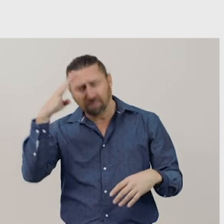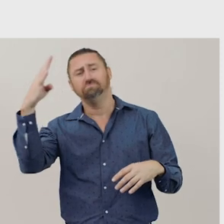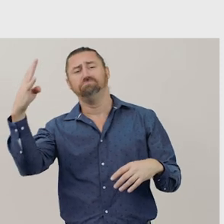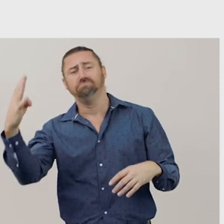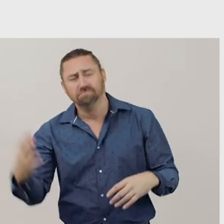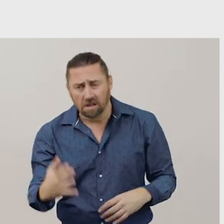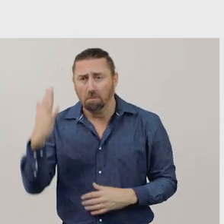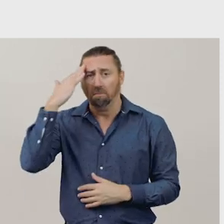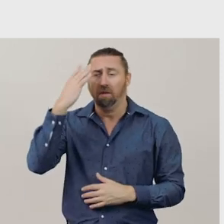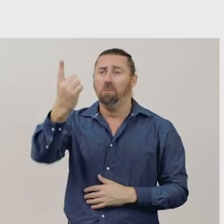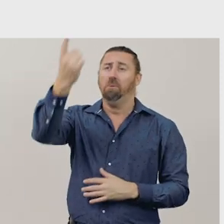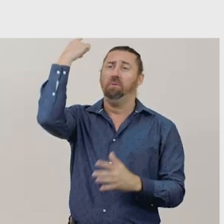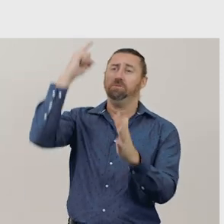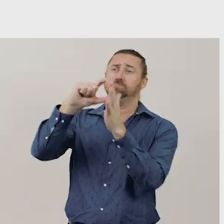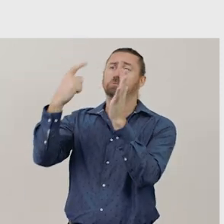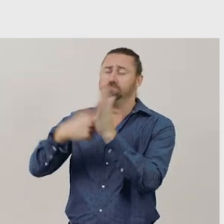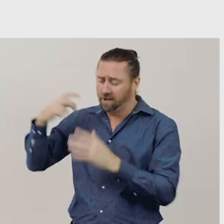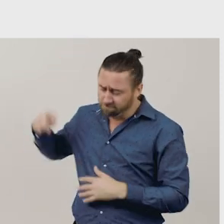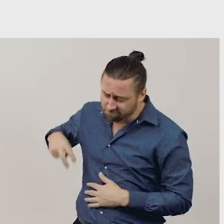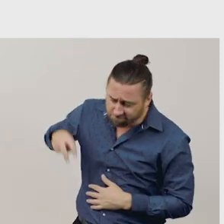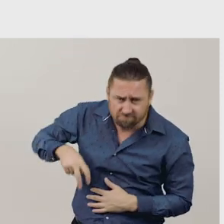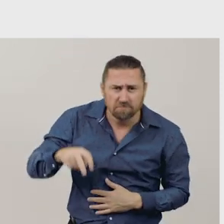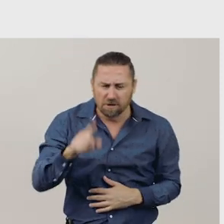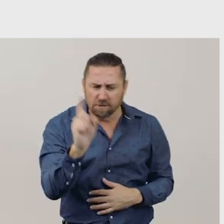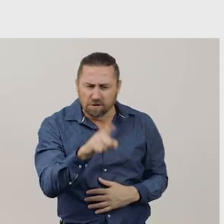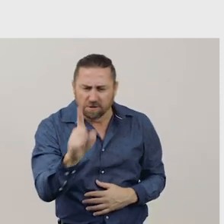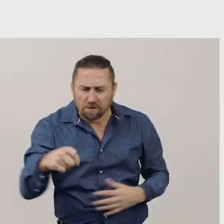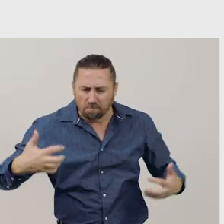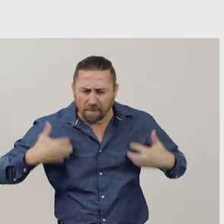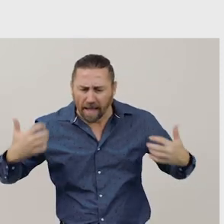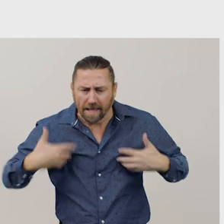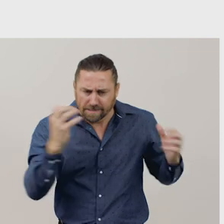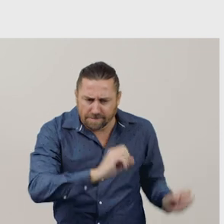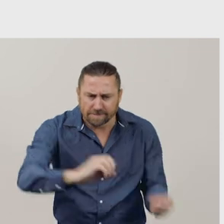Mama called the doctor and the doctor said, “Put those monkeys straight to bed”.